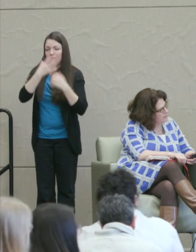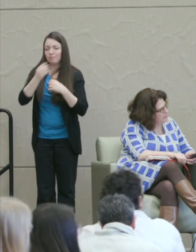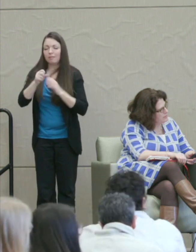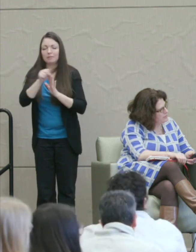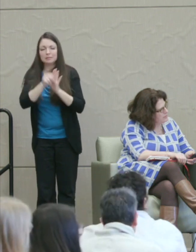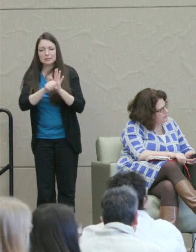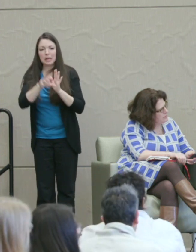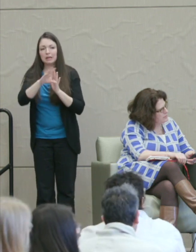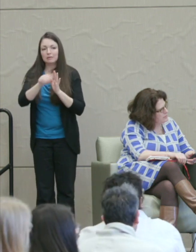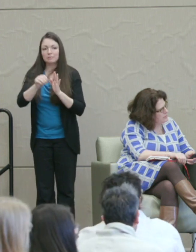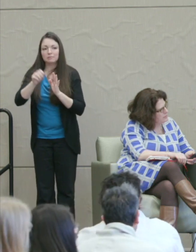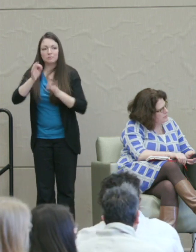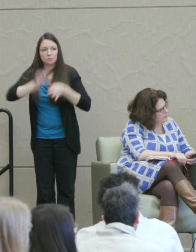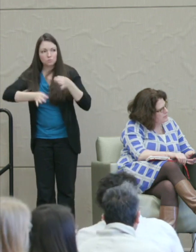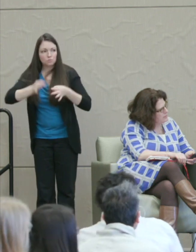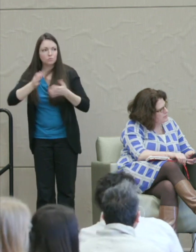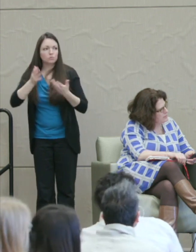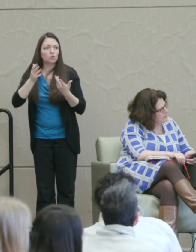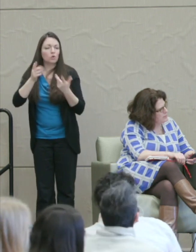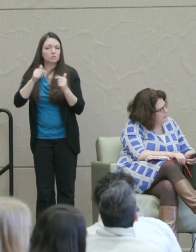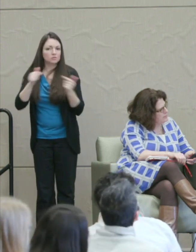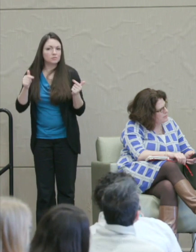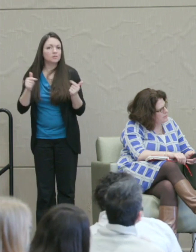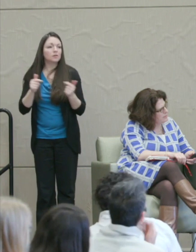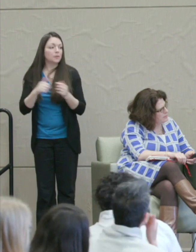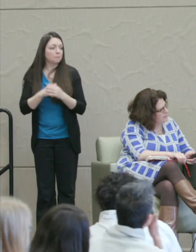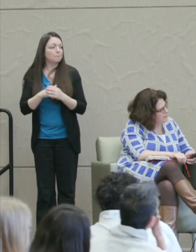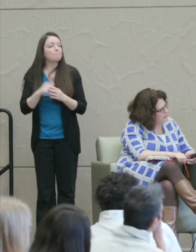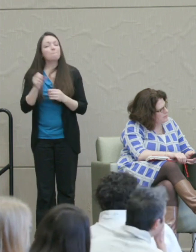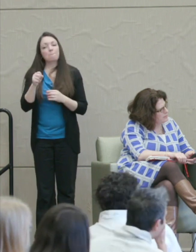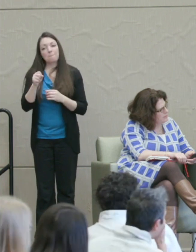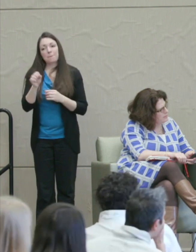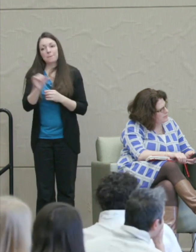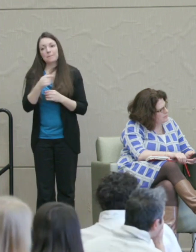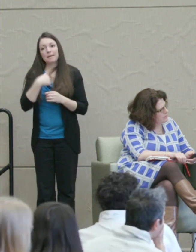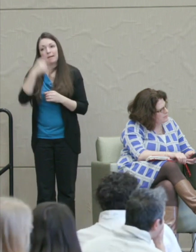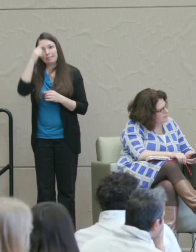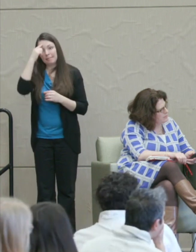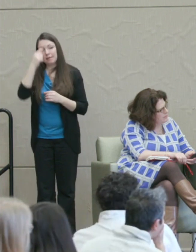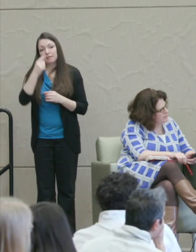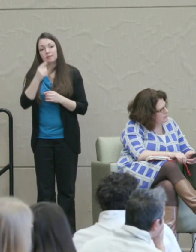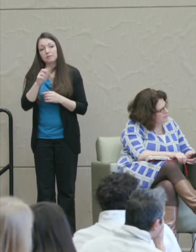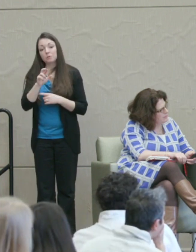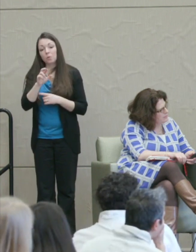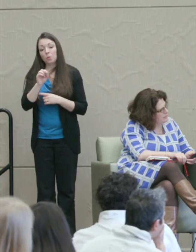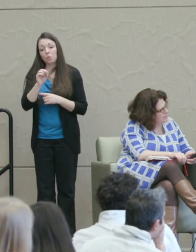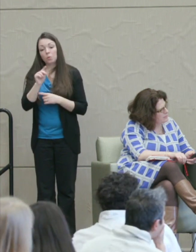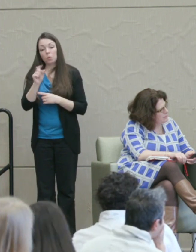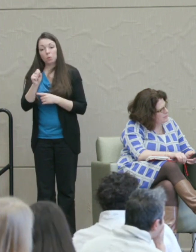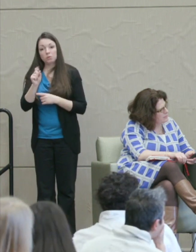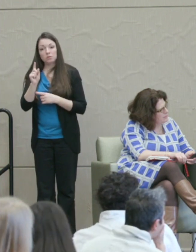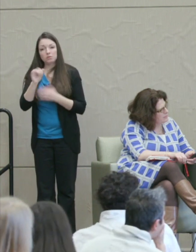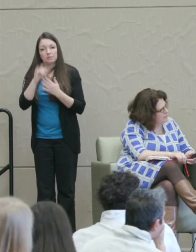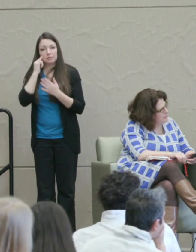implication in that. Martha Nussbaum: Yeah, well, as I think the roots of this idea are evolutionary.